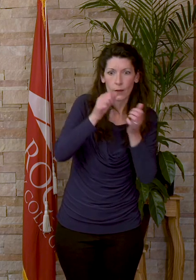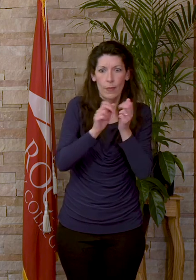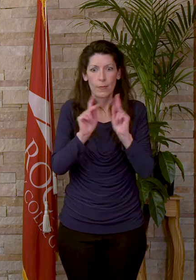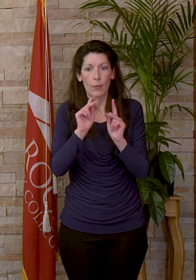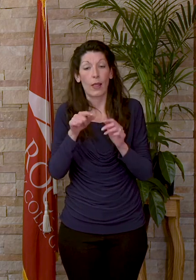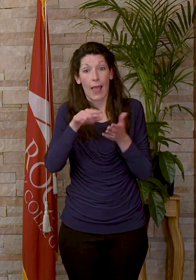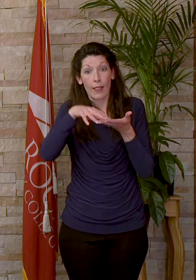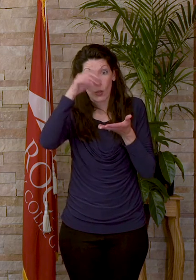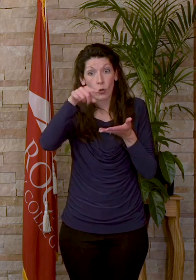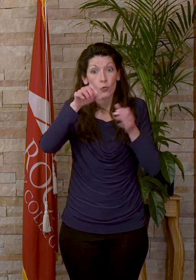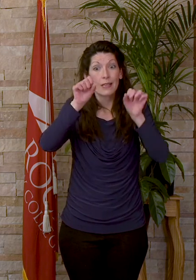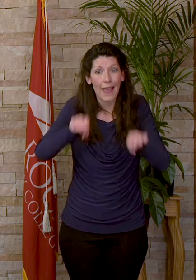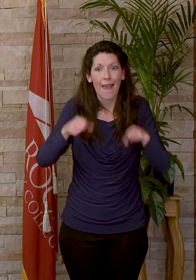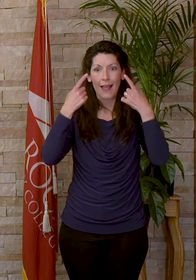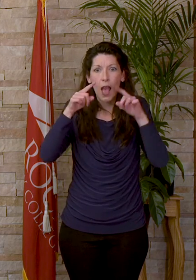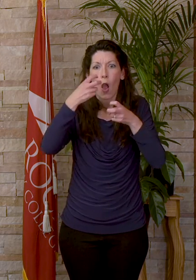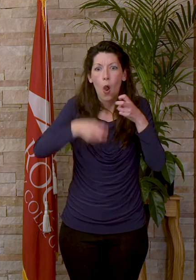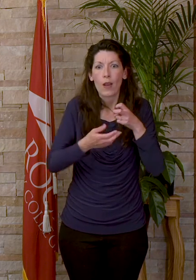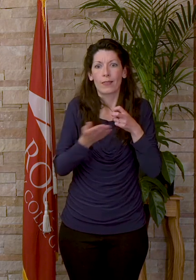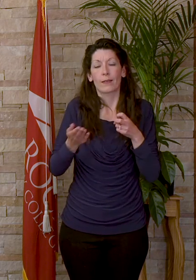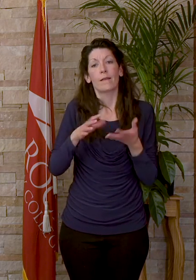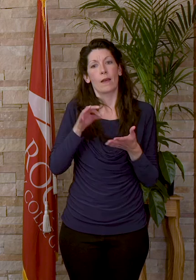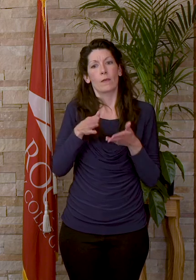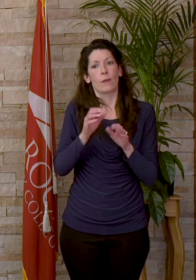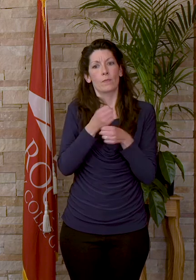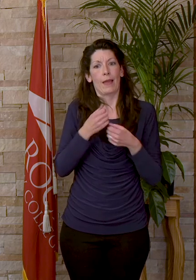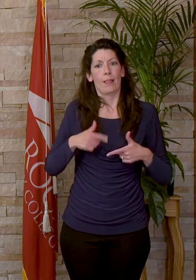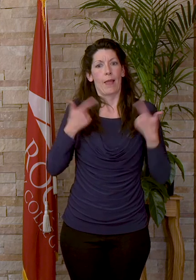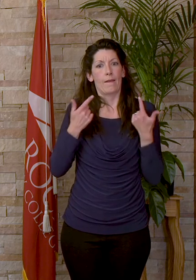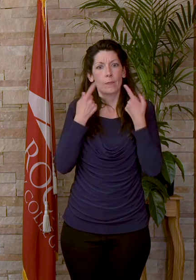hard things. You found a way to make life work despite challenges no one could have predicted.